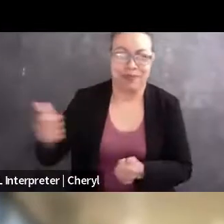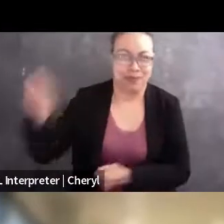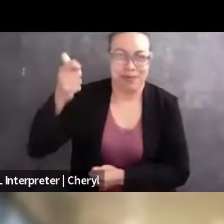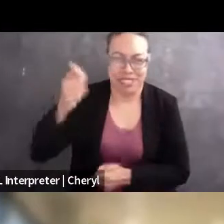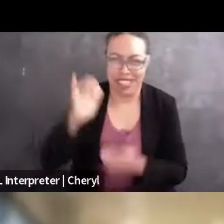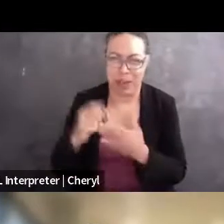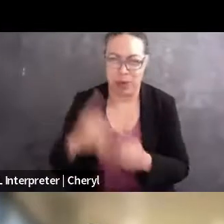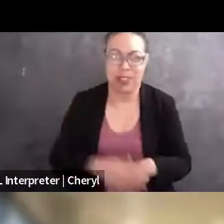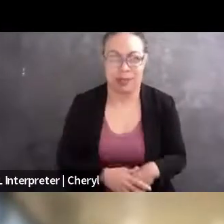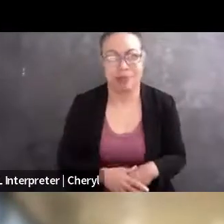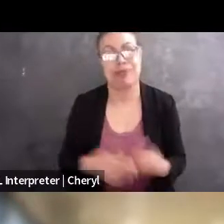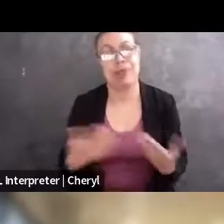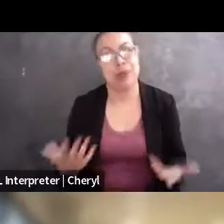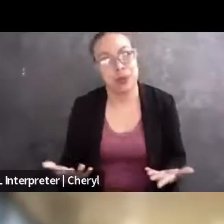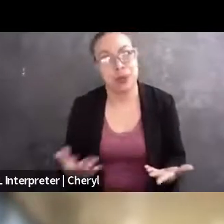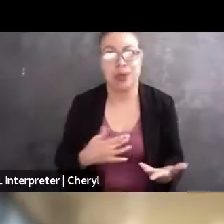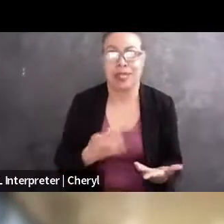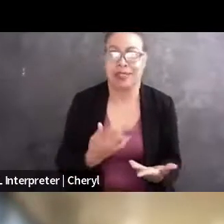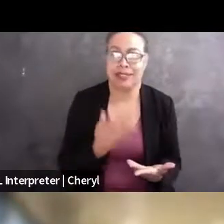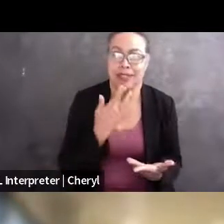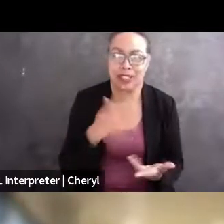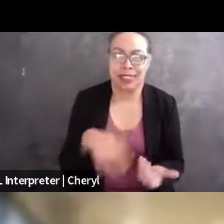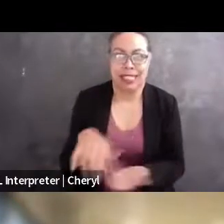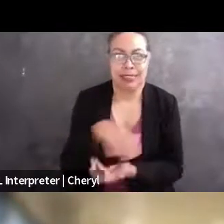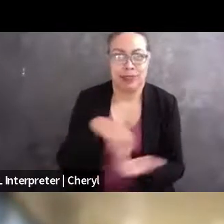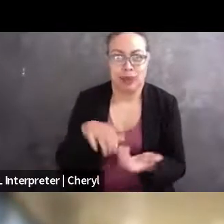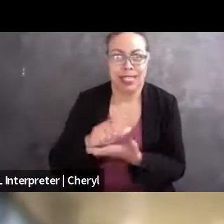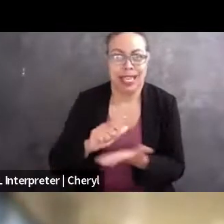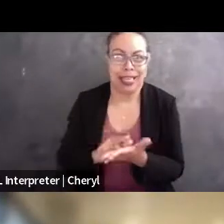One of my most, my favorite confusing legal trivia factoids.